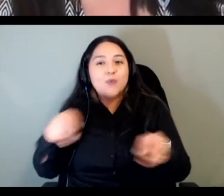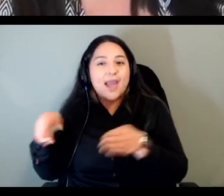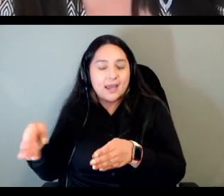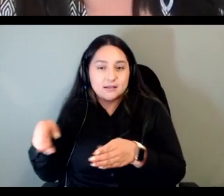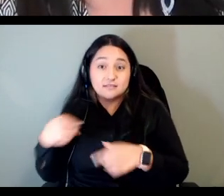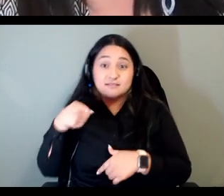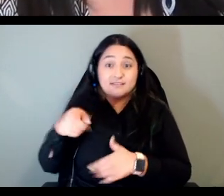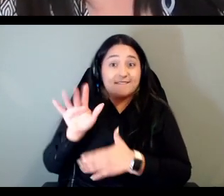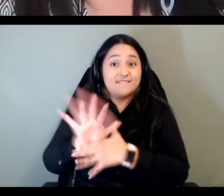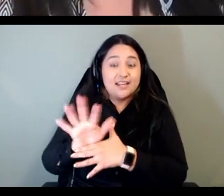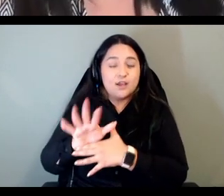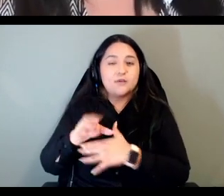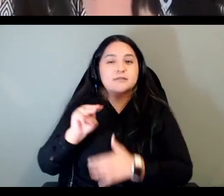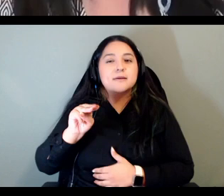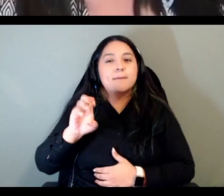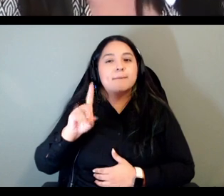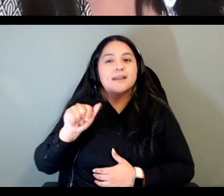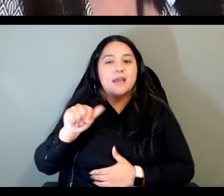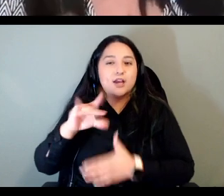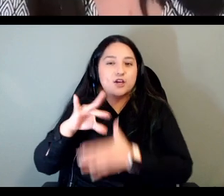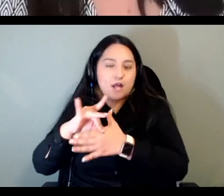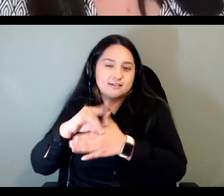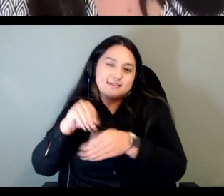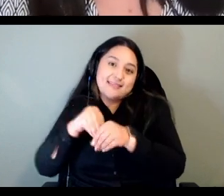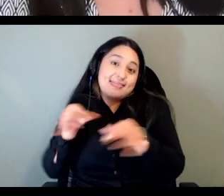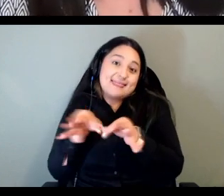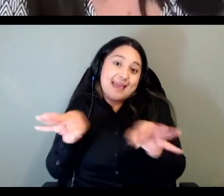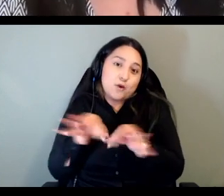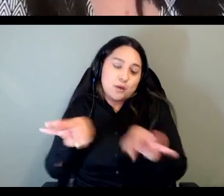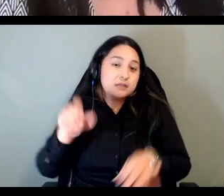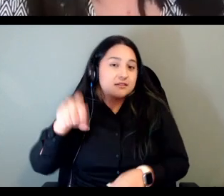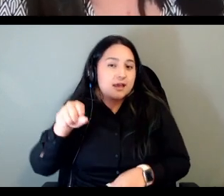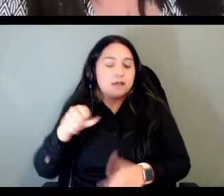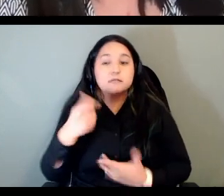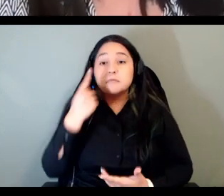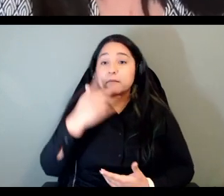and so while my two-year-old maybe doesn't sit down and log into rosetta stone chickasaw